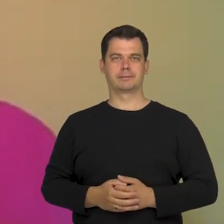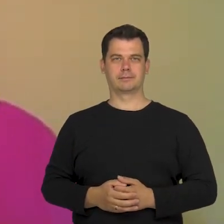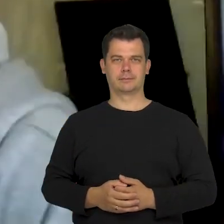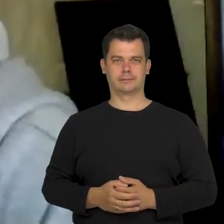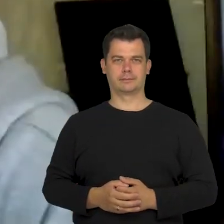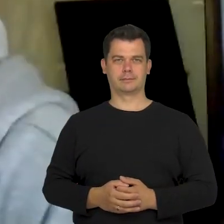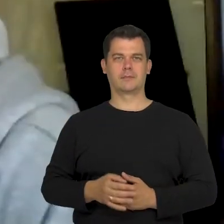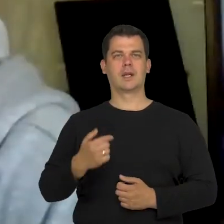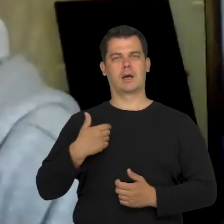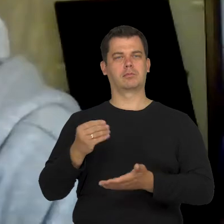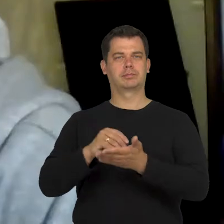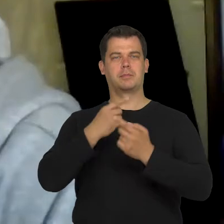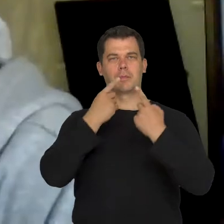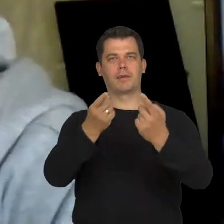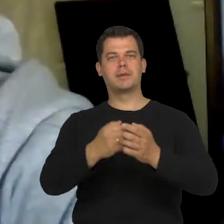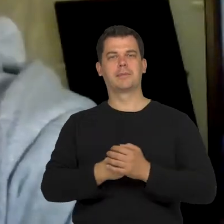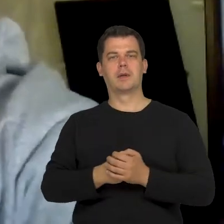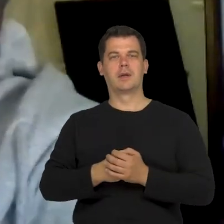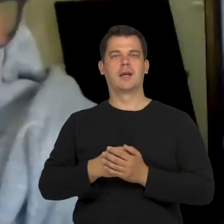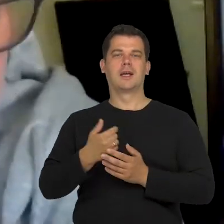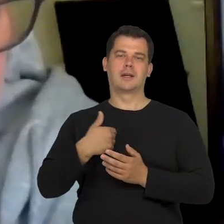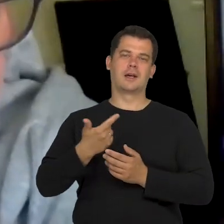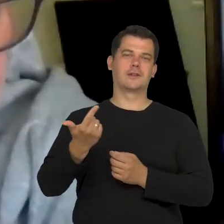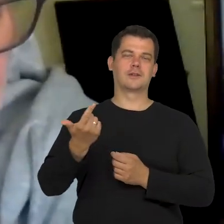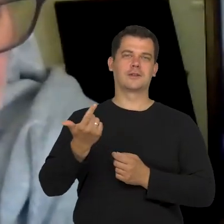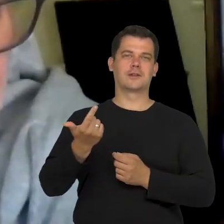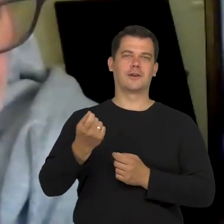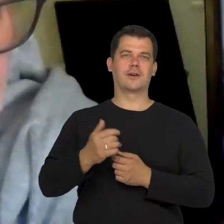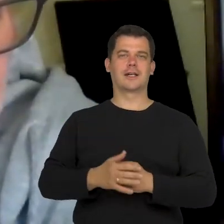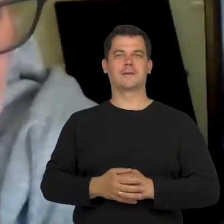I want to add something because I'm a person